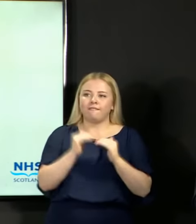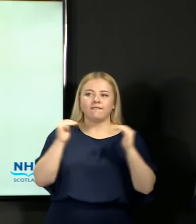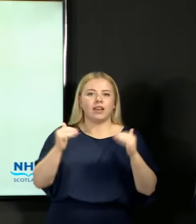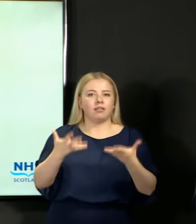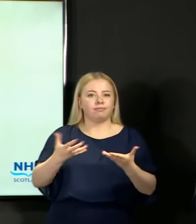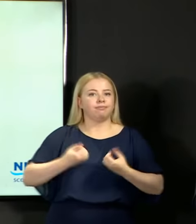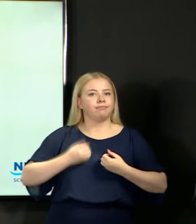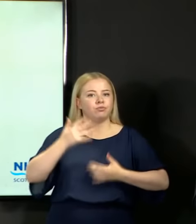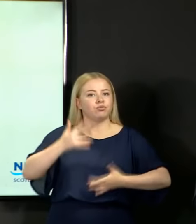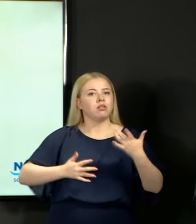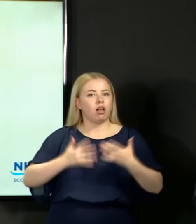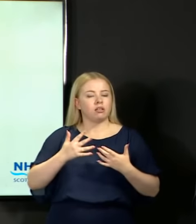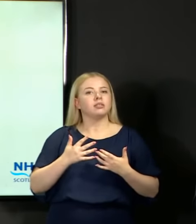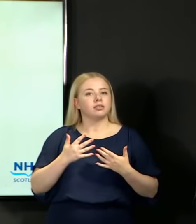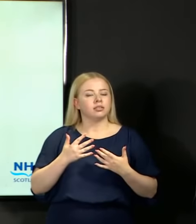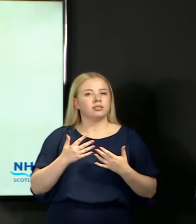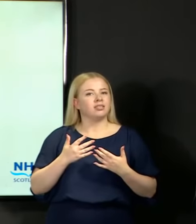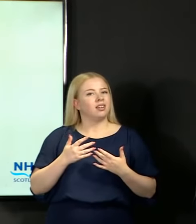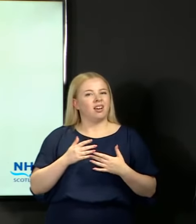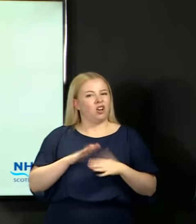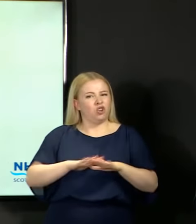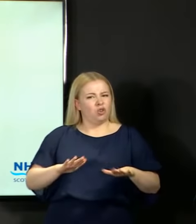they have received that they don't think are appropriate.